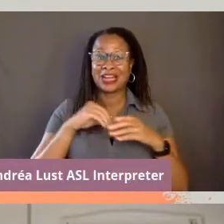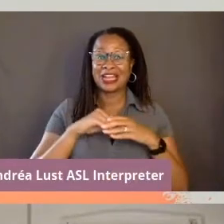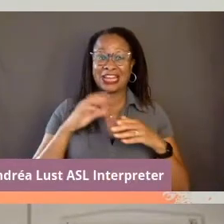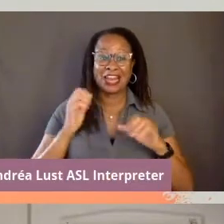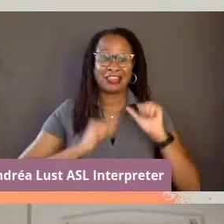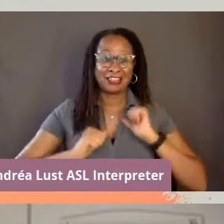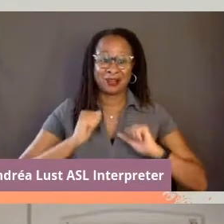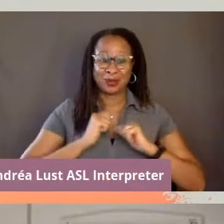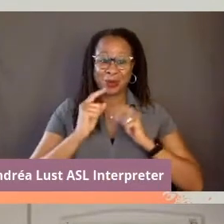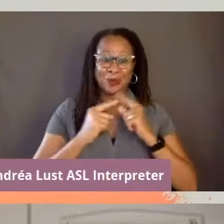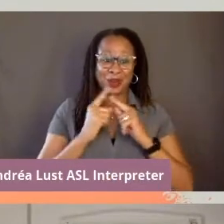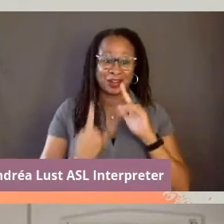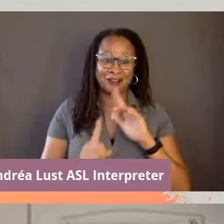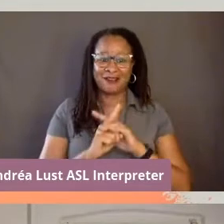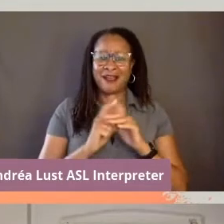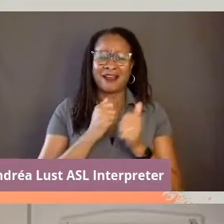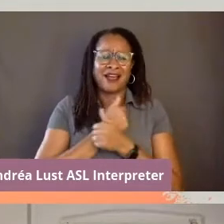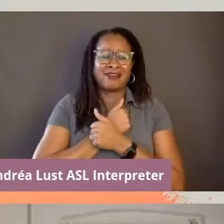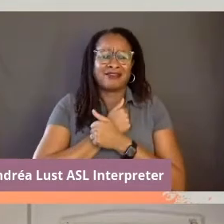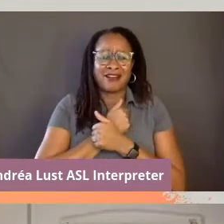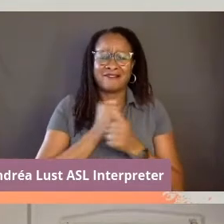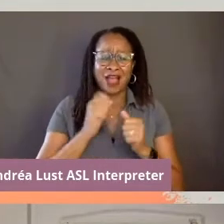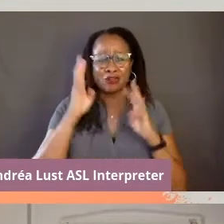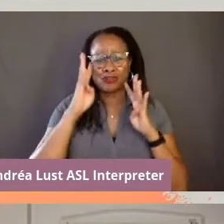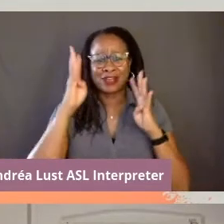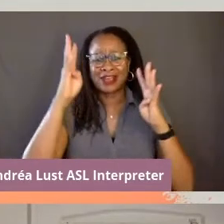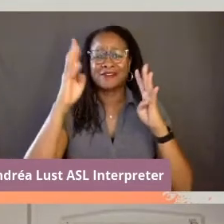how creatively you honored your grandmother's life.